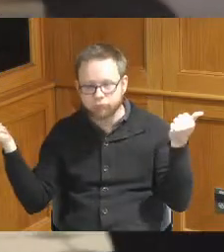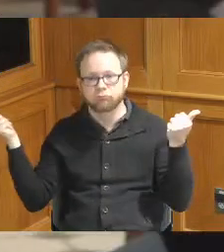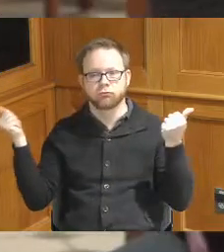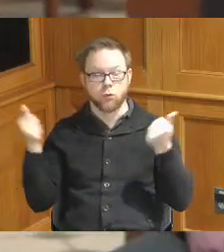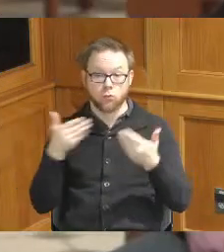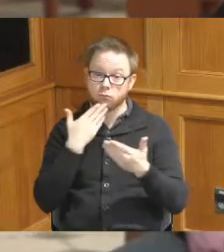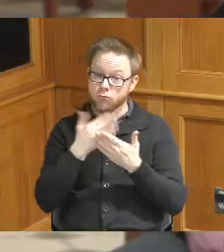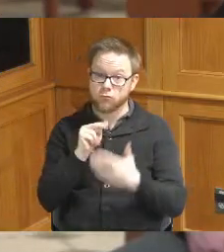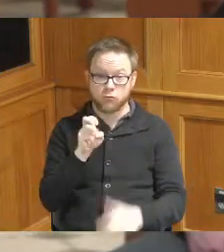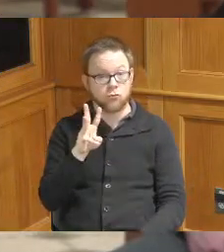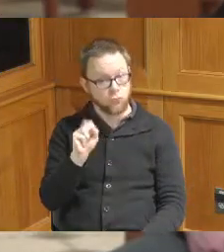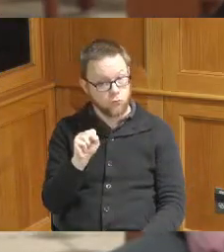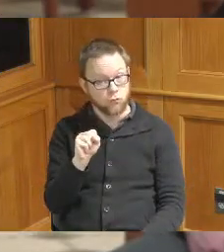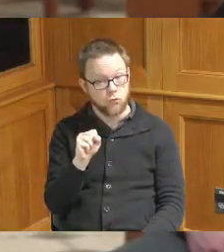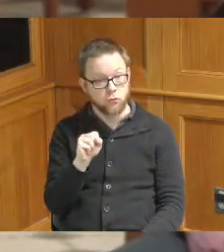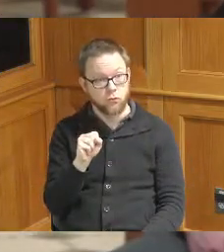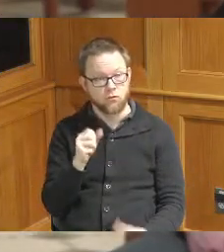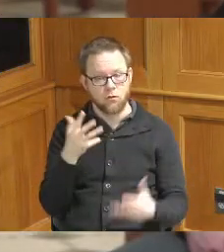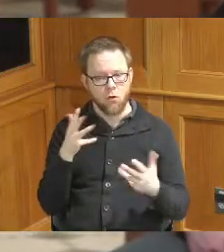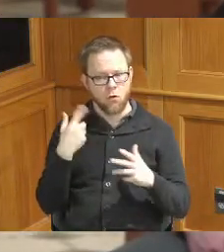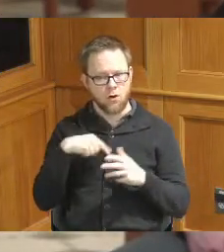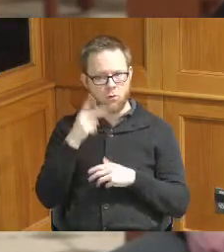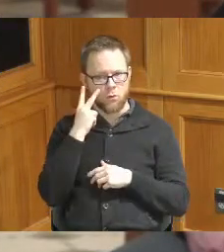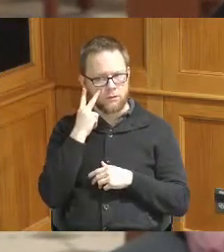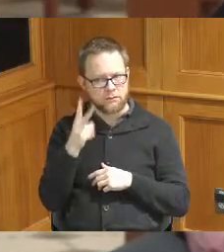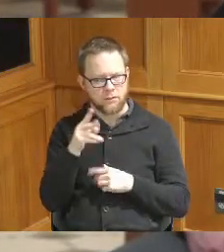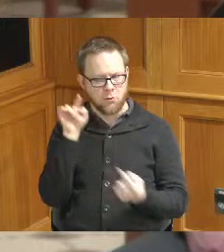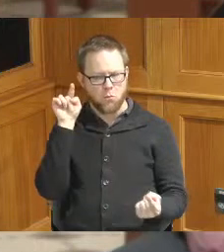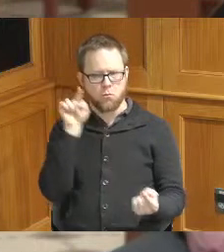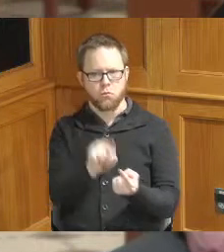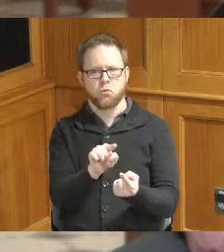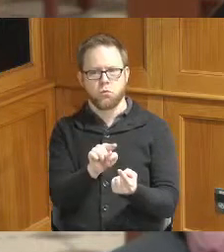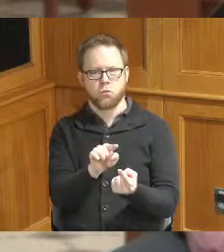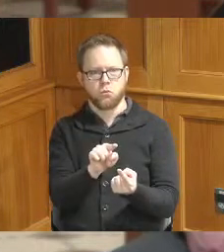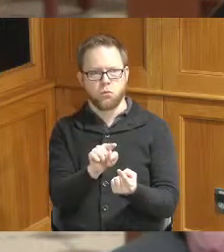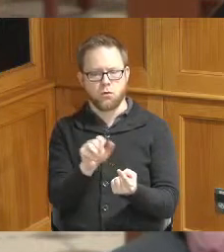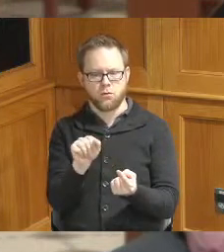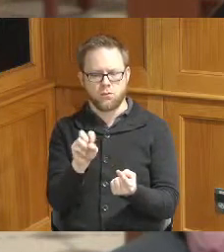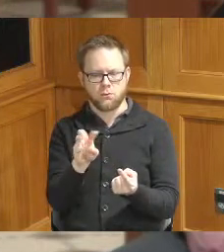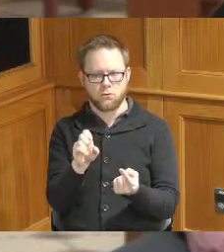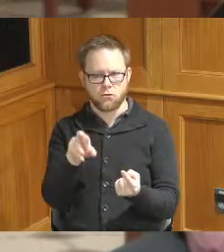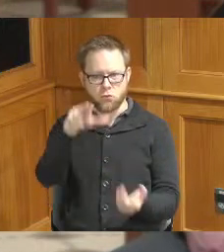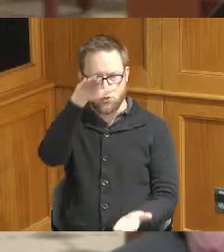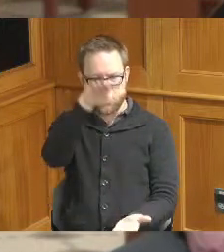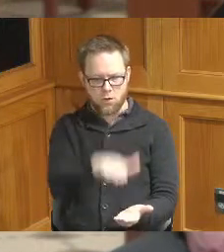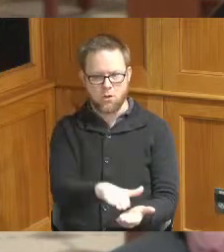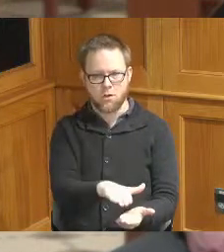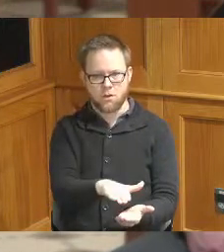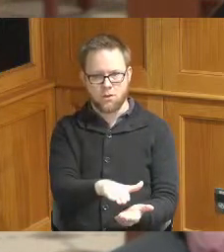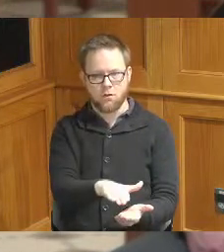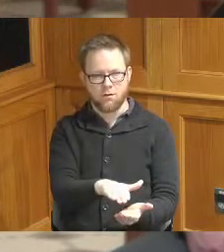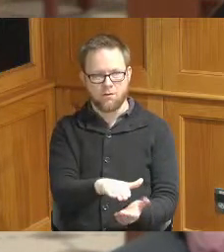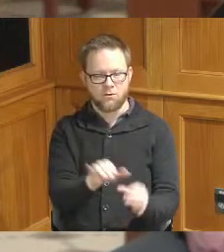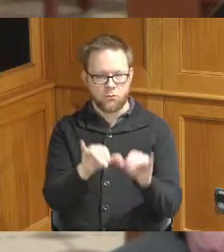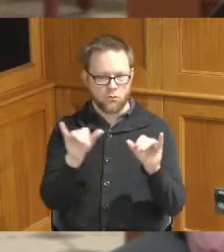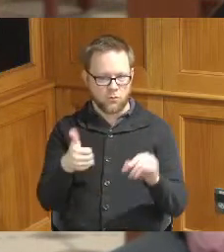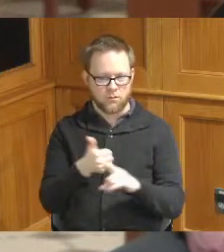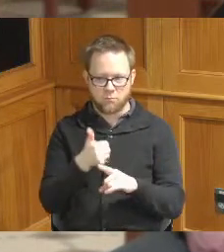and we've already seen significant decrease in our sewers so in our sewer system we have the